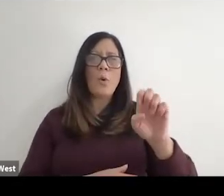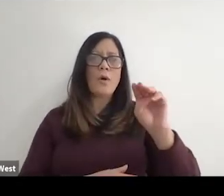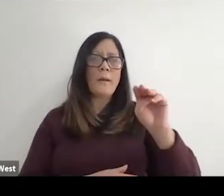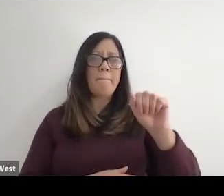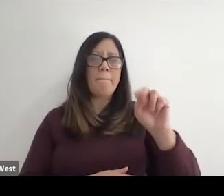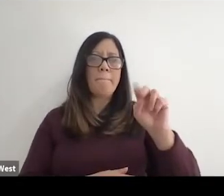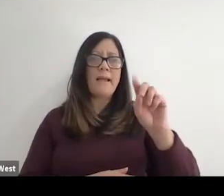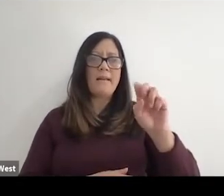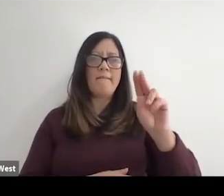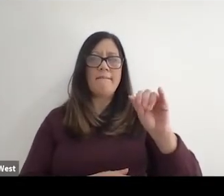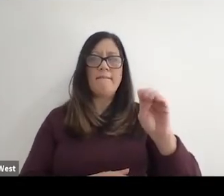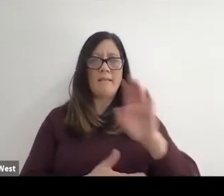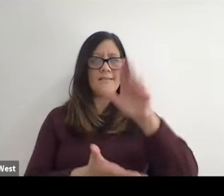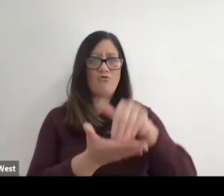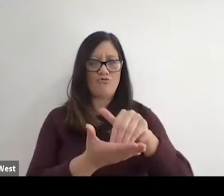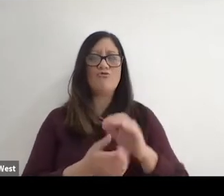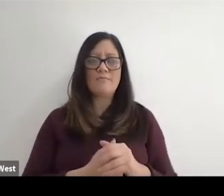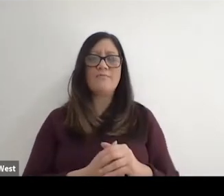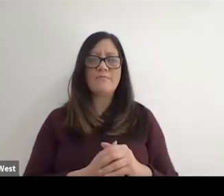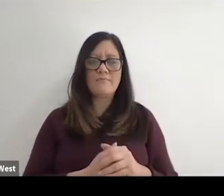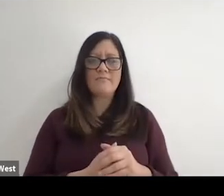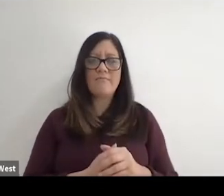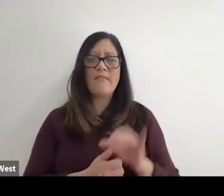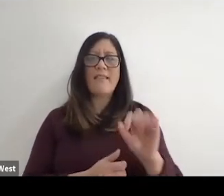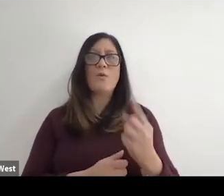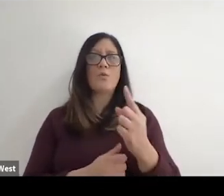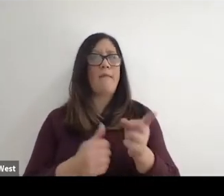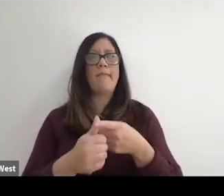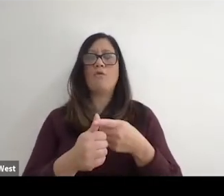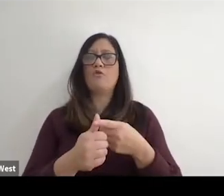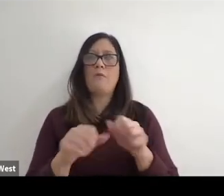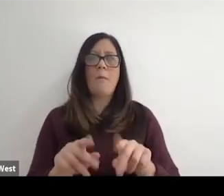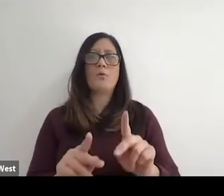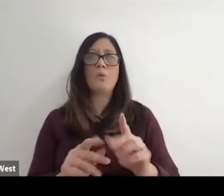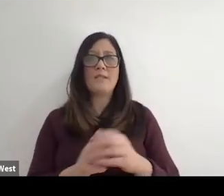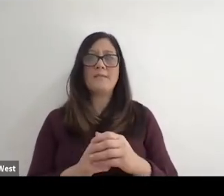I remember 'cause that was one of the first first opportunities to coach International.